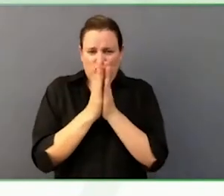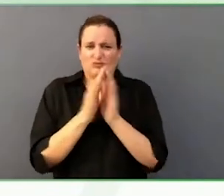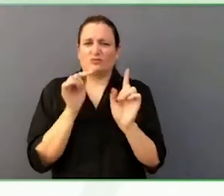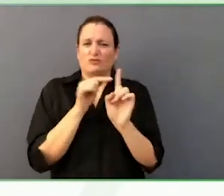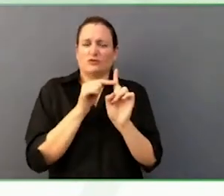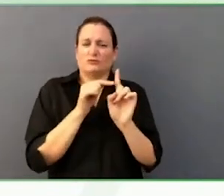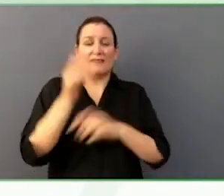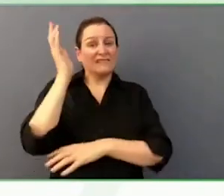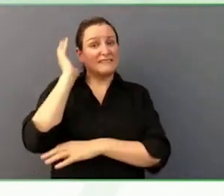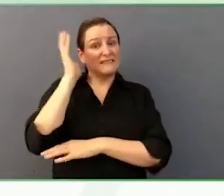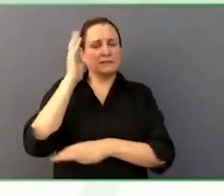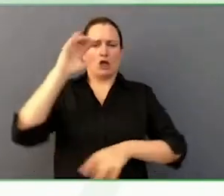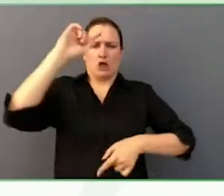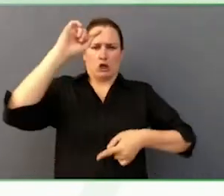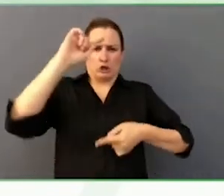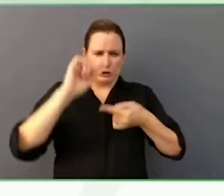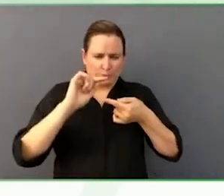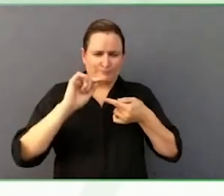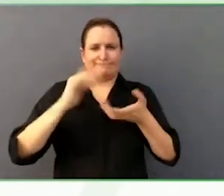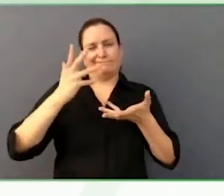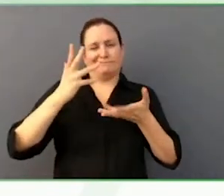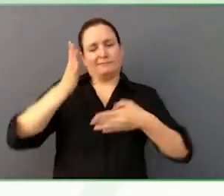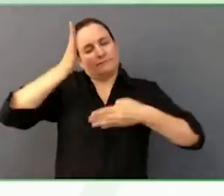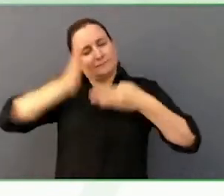the audience and the people hearing us, the professionals here at the